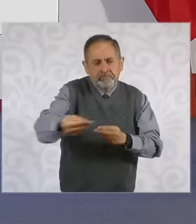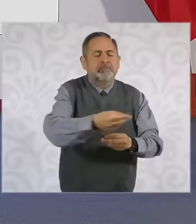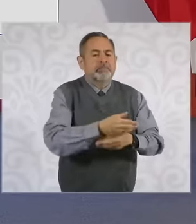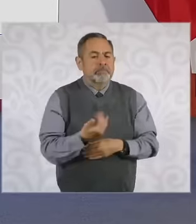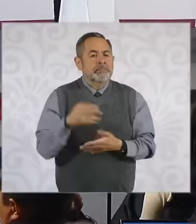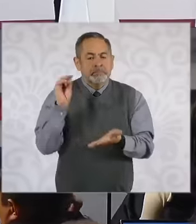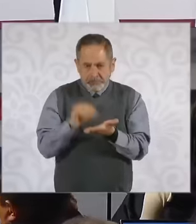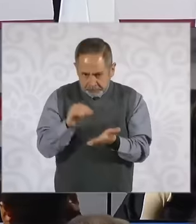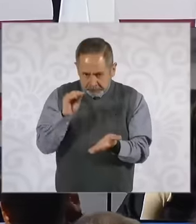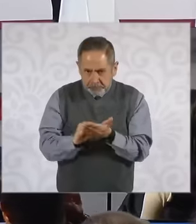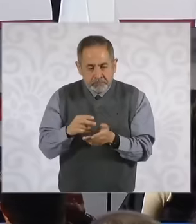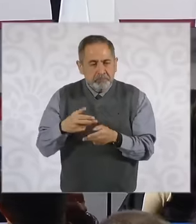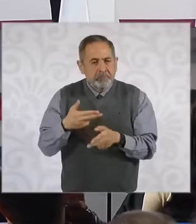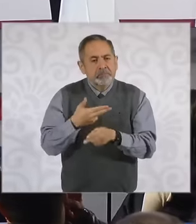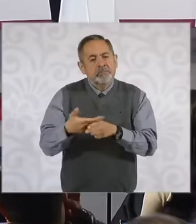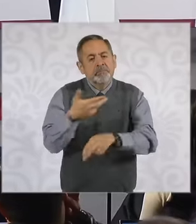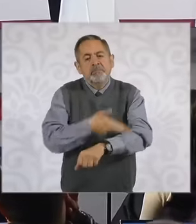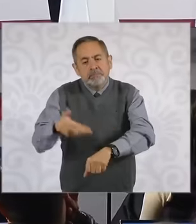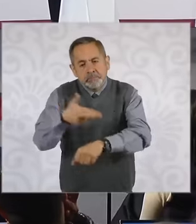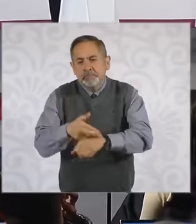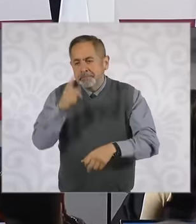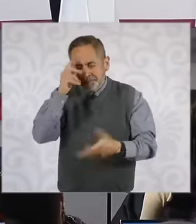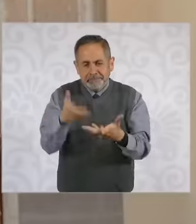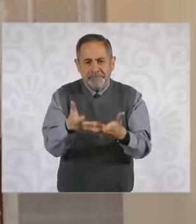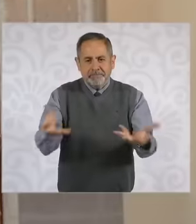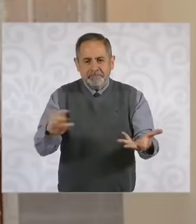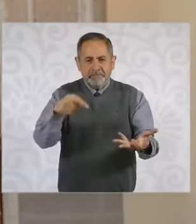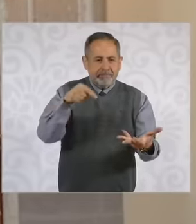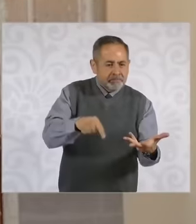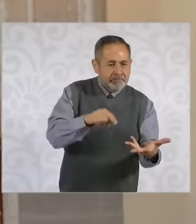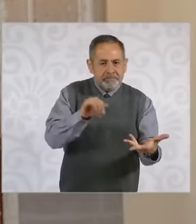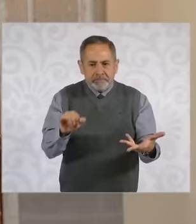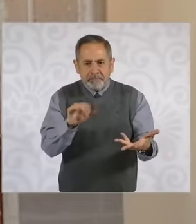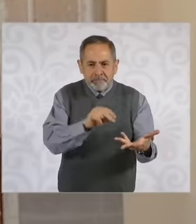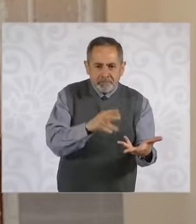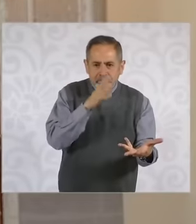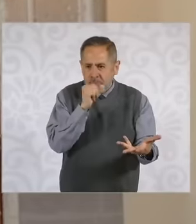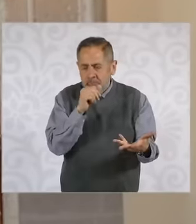The land management program continues to advance, what it seeks is to prevent new families who are